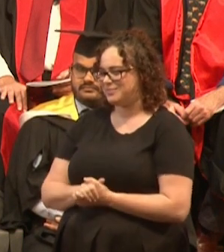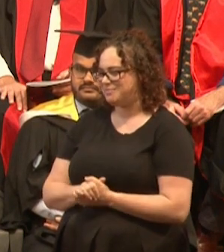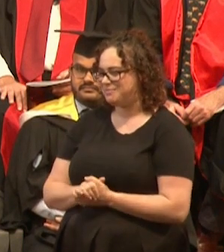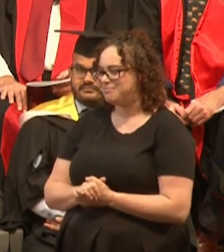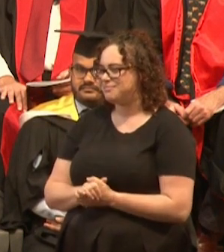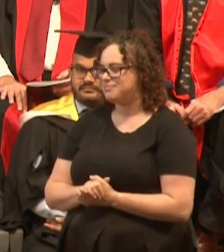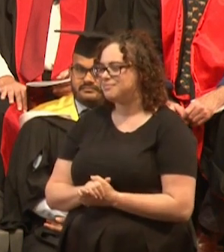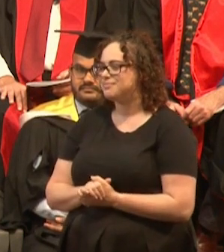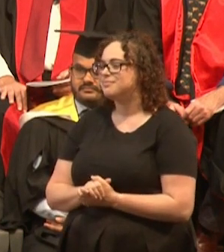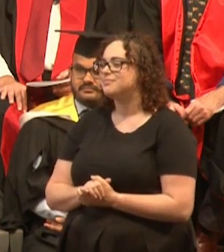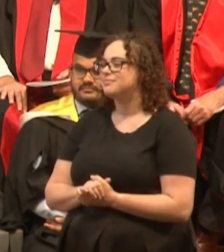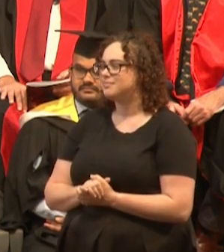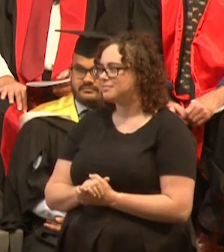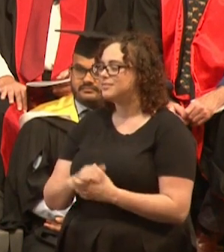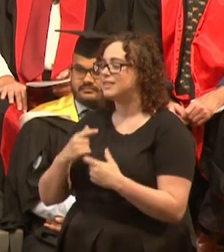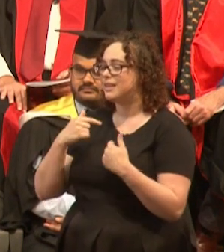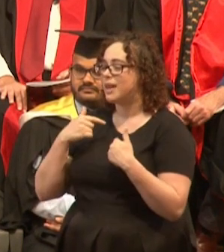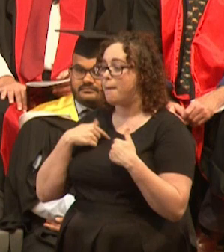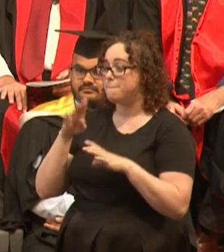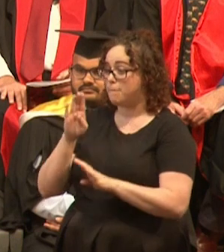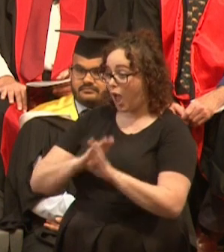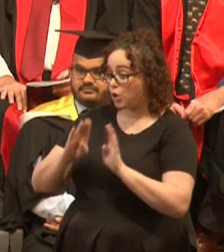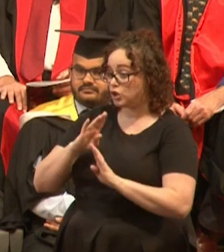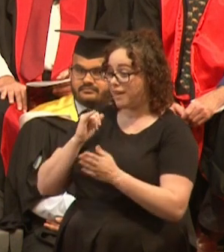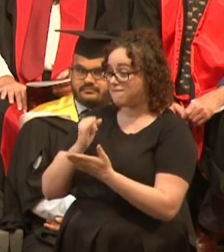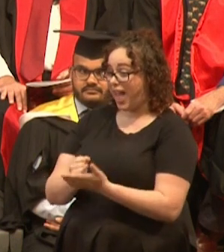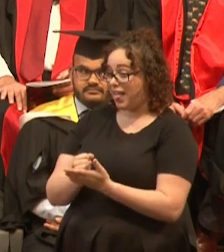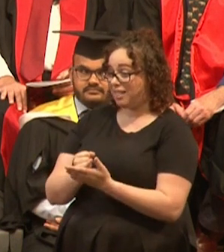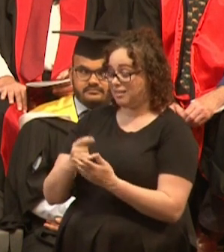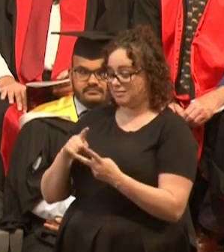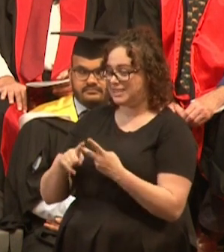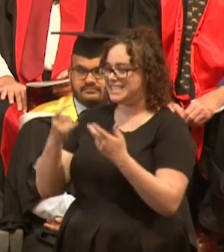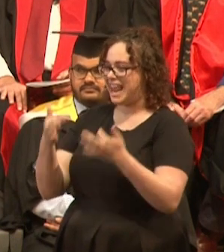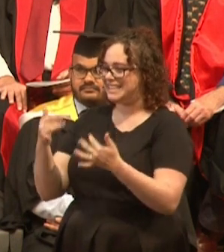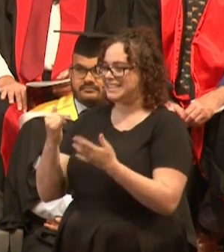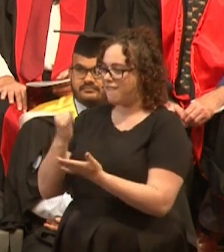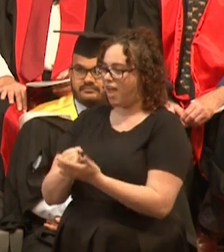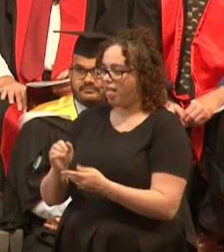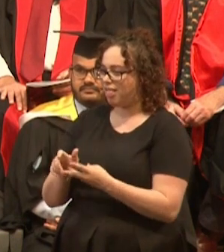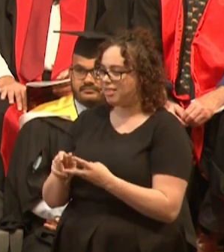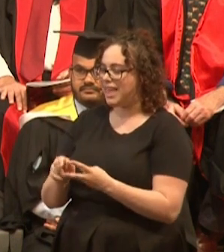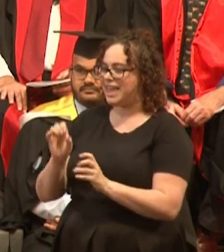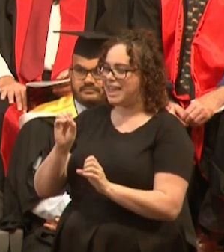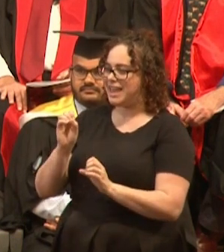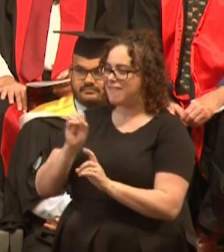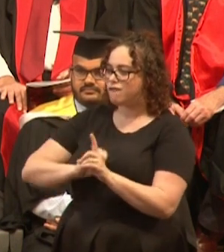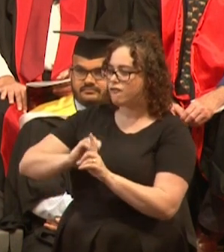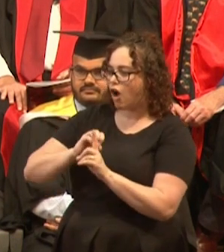I probably failed plant biology, I failed statistics, I failed environmental law,